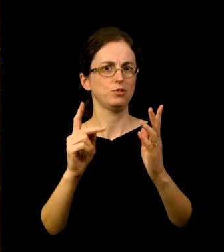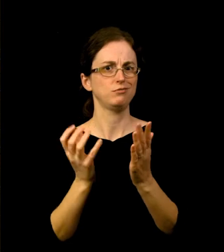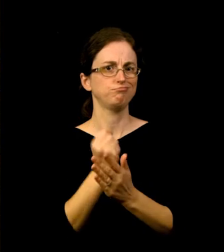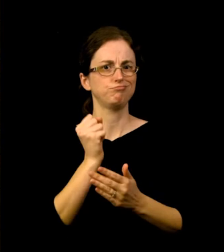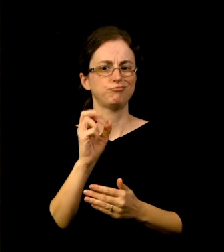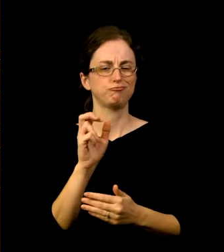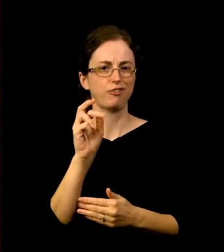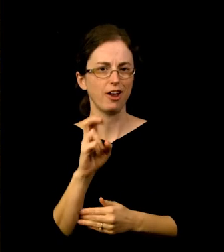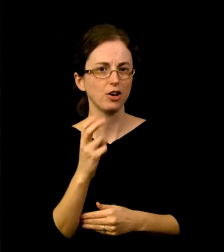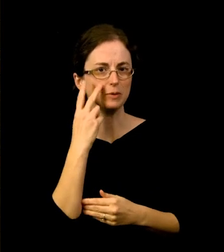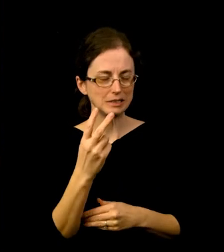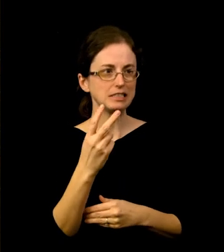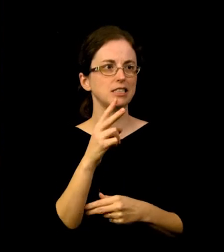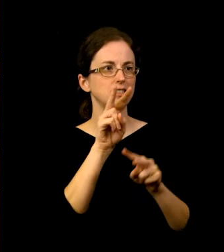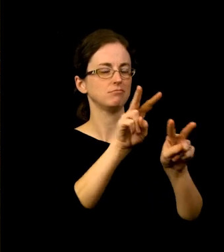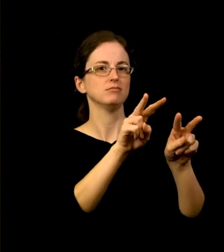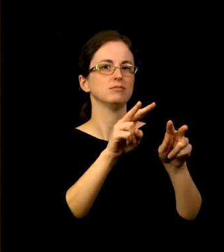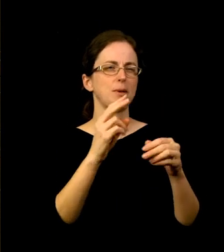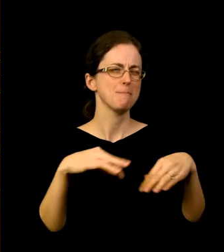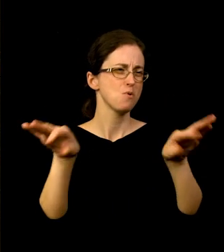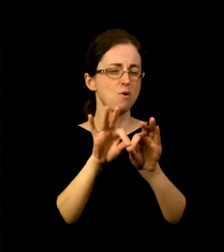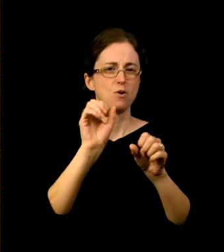two of the most prominent and recognizable artists of the 20th century.